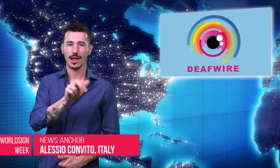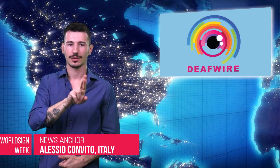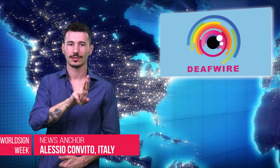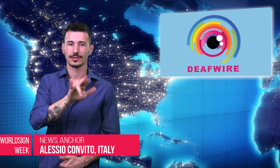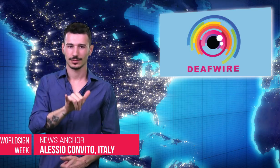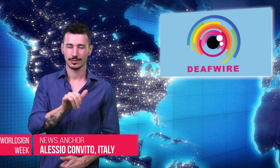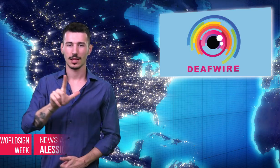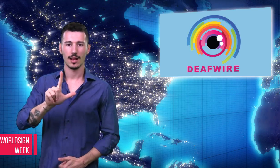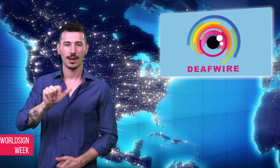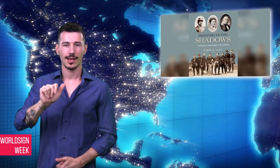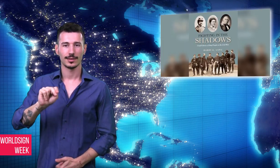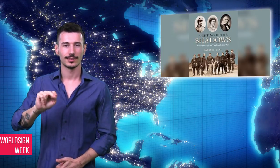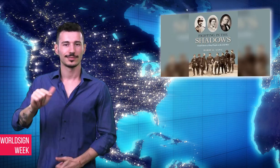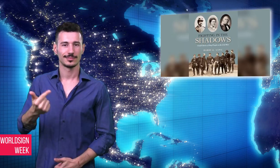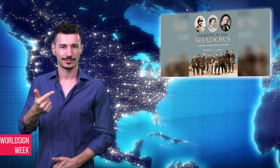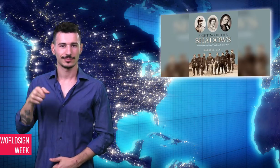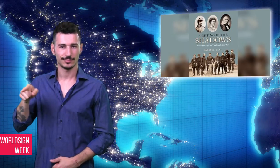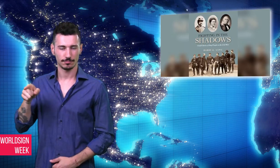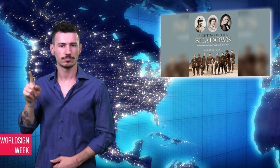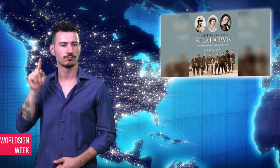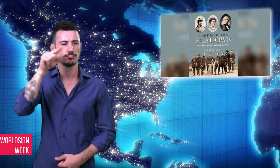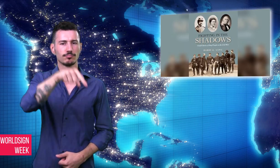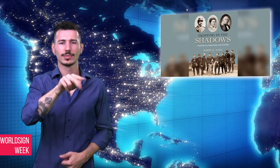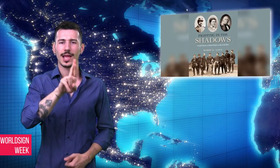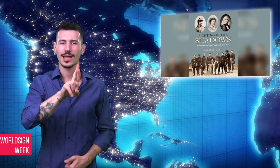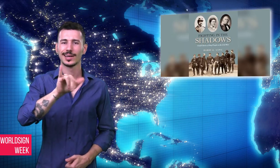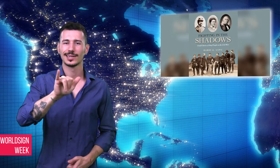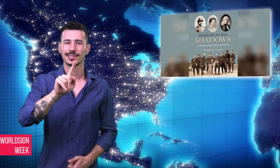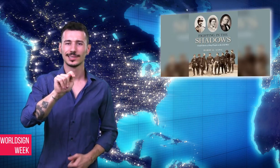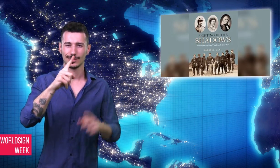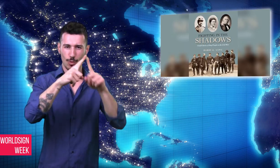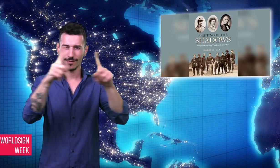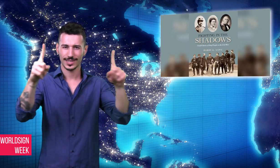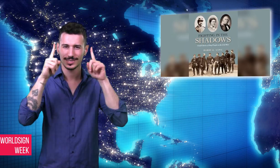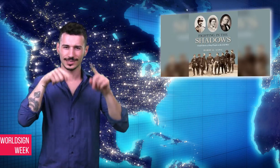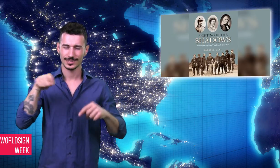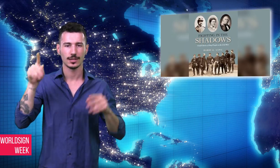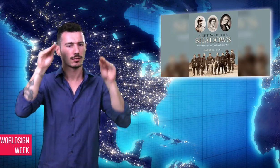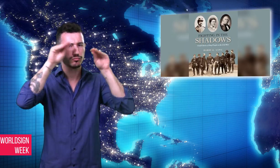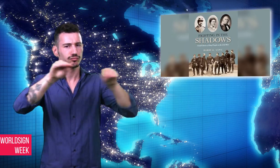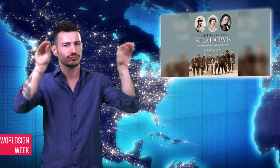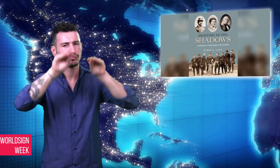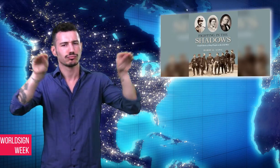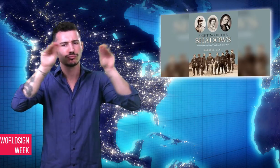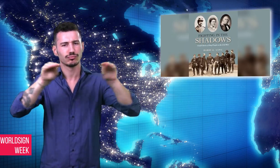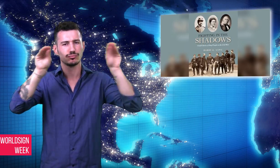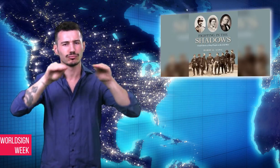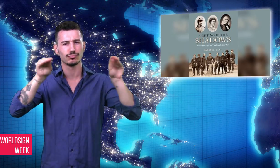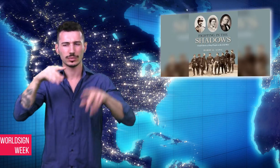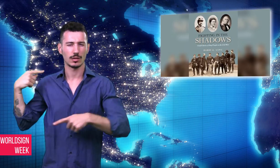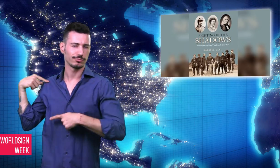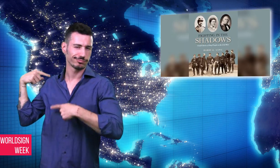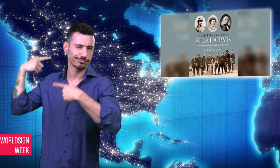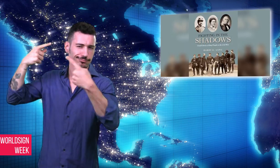A Deaf man, Dr. Harry Lang, who had taught at Rochester Institute of